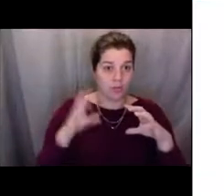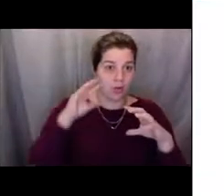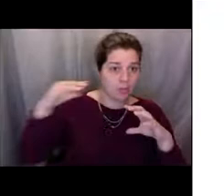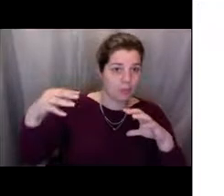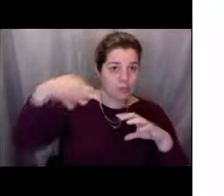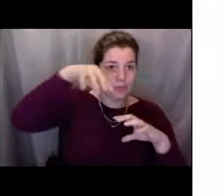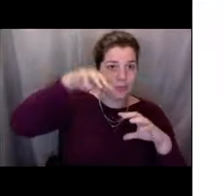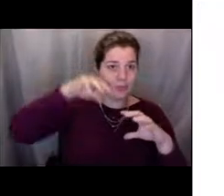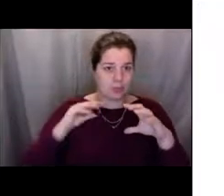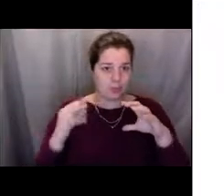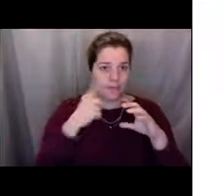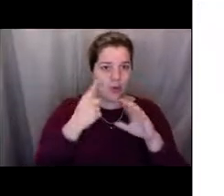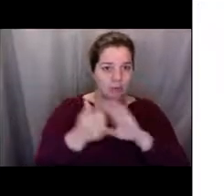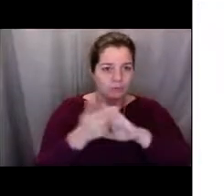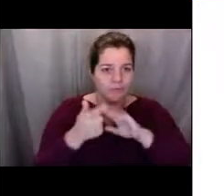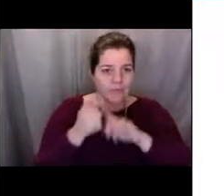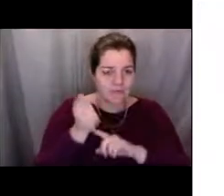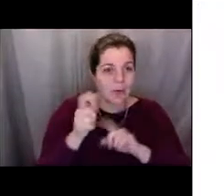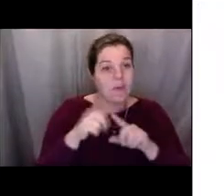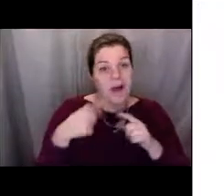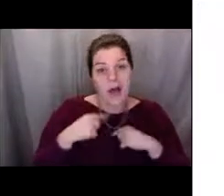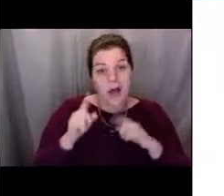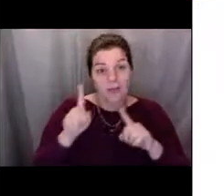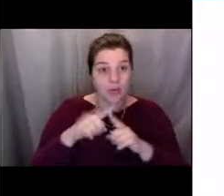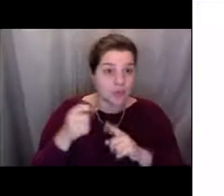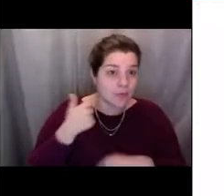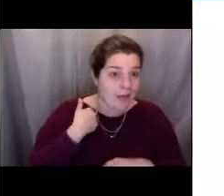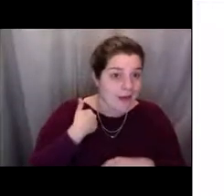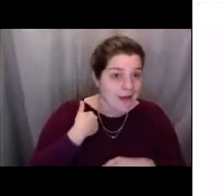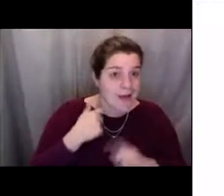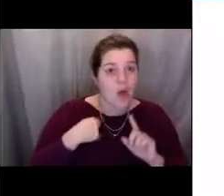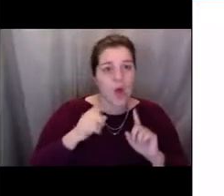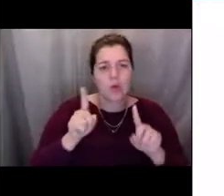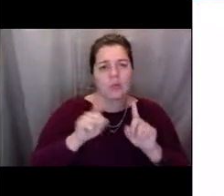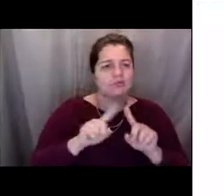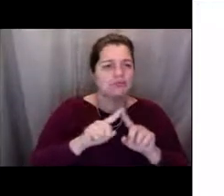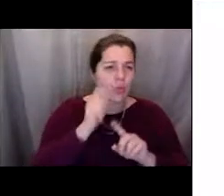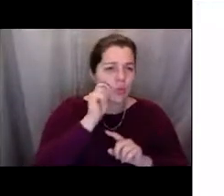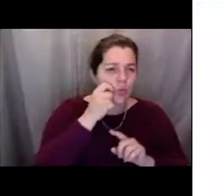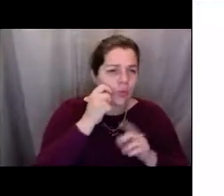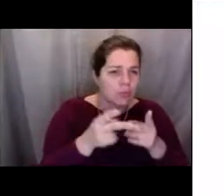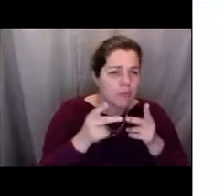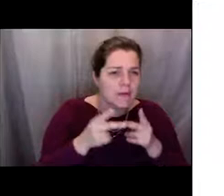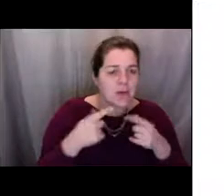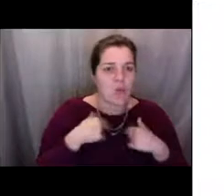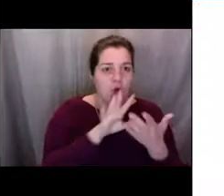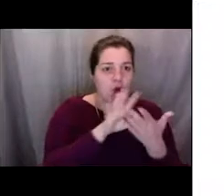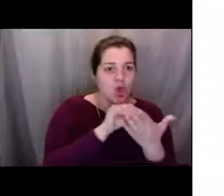I got some other places that I travel to for work, in that we discussed technologies to include